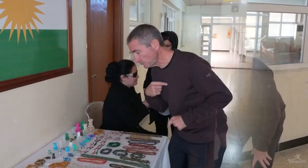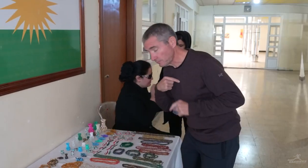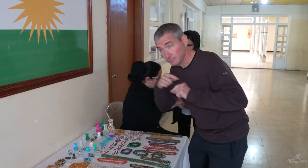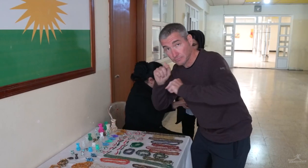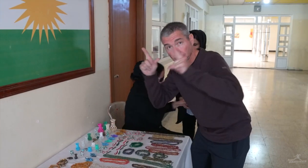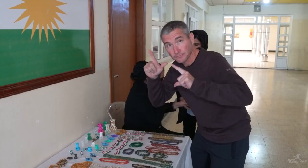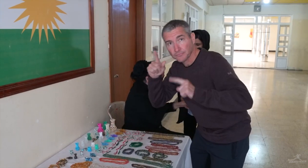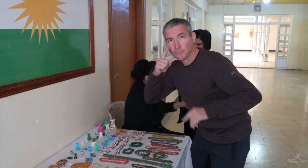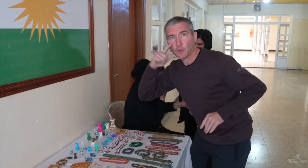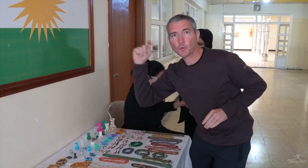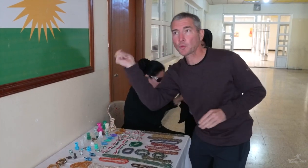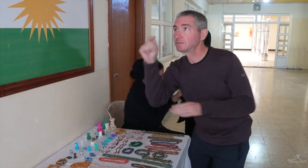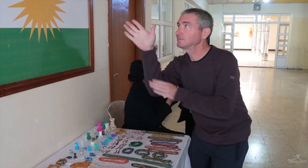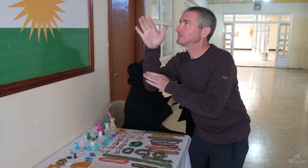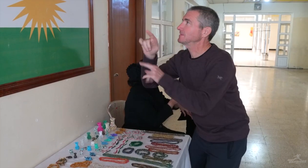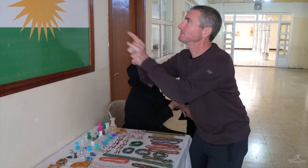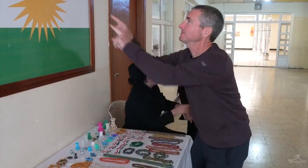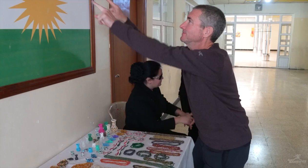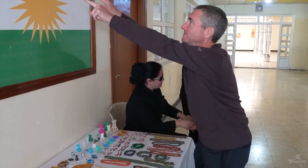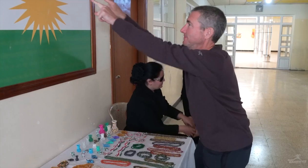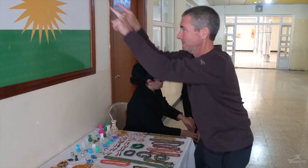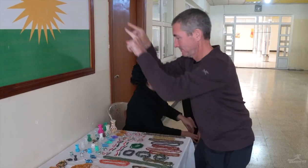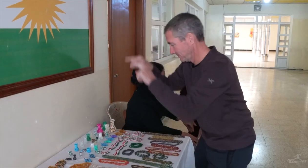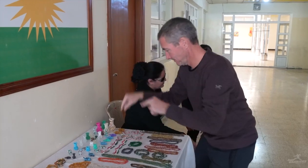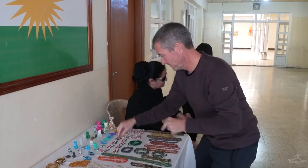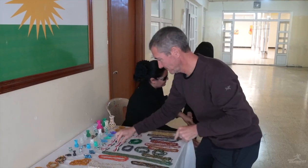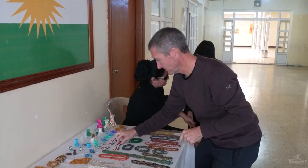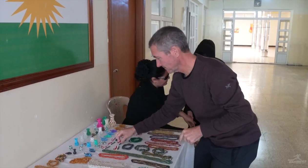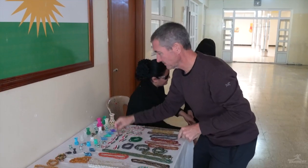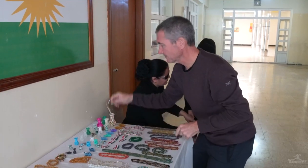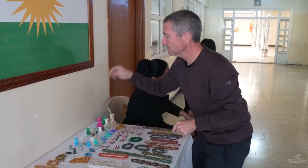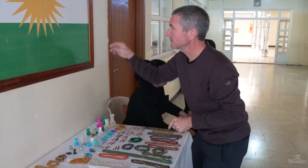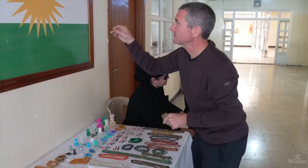Wow, you can see a flag of Kurdistan in her work.